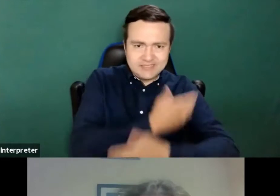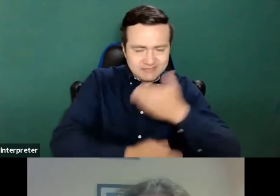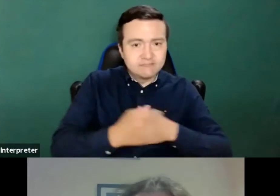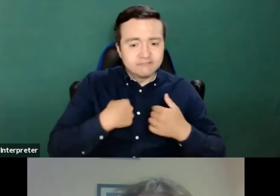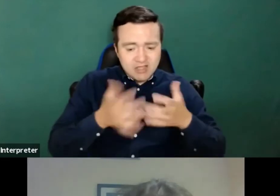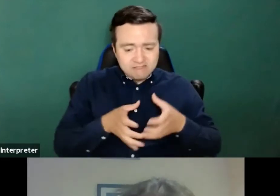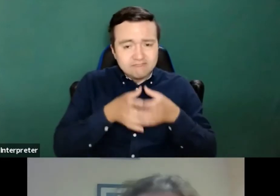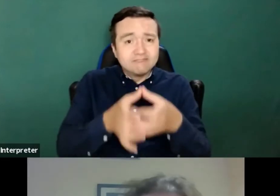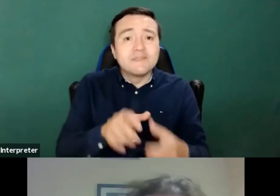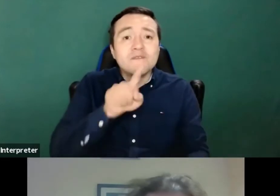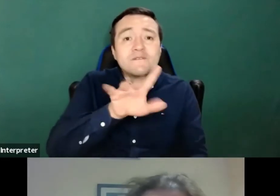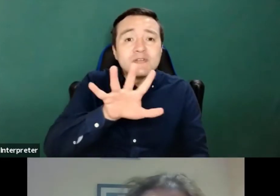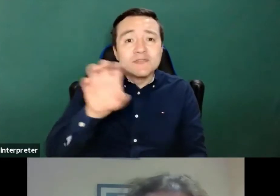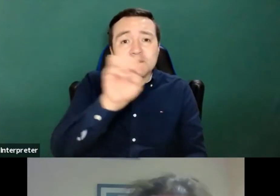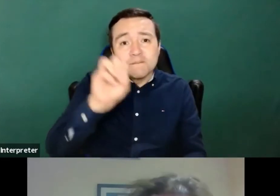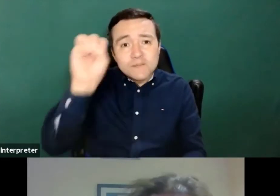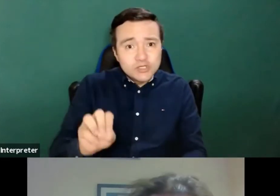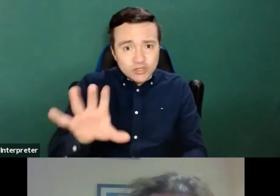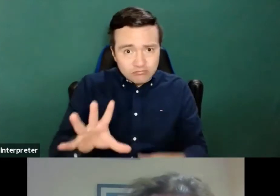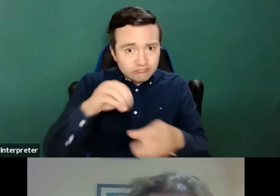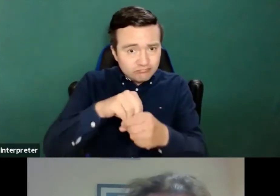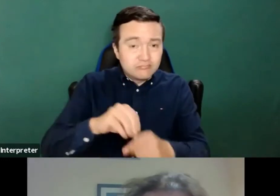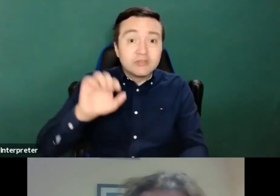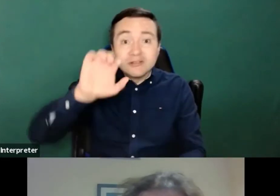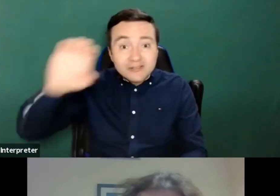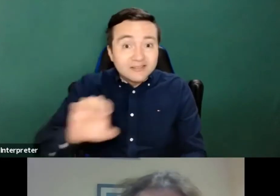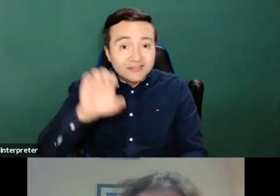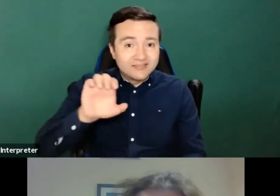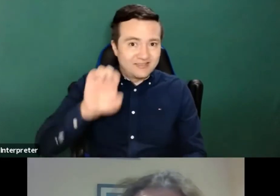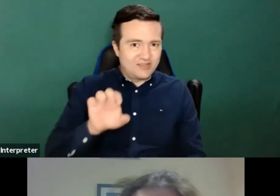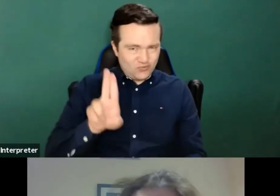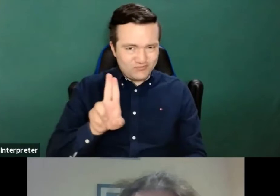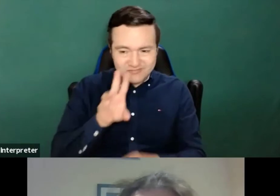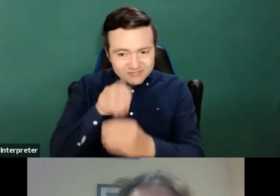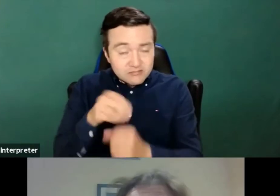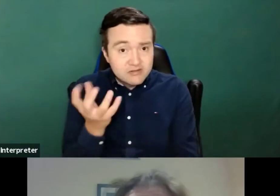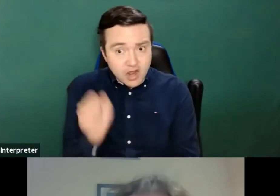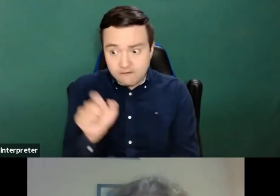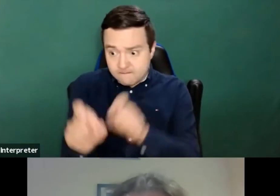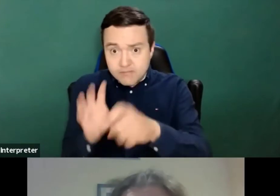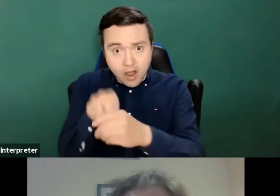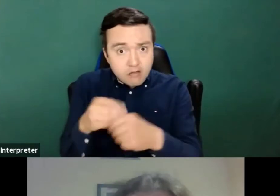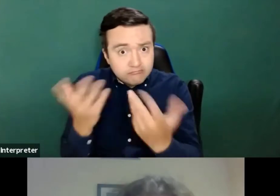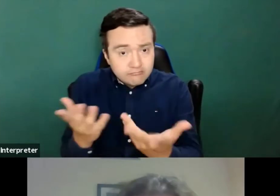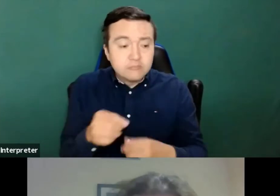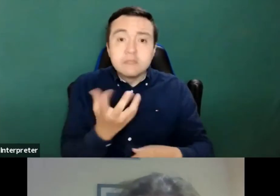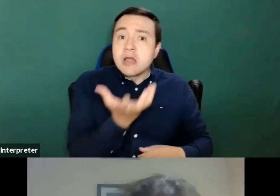50% of the population in the EU, eu, and they are representative organisations are their best ally.